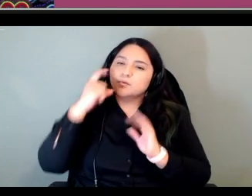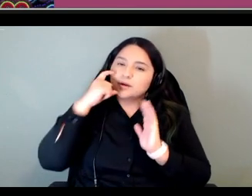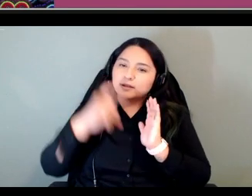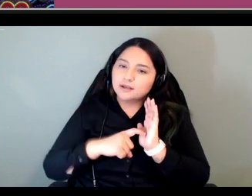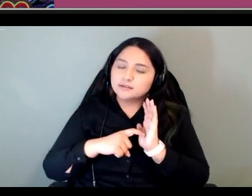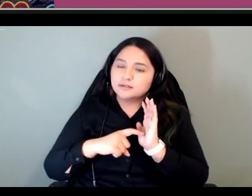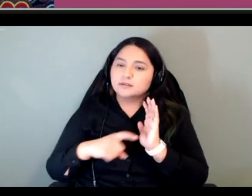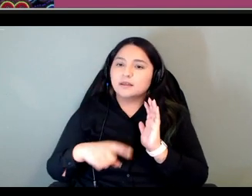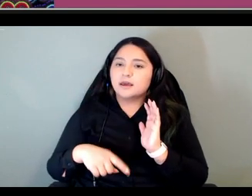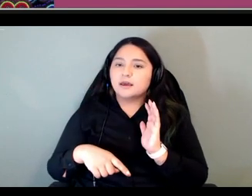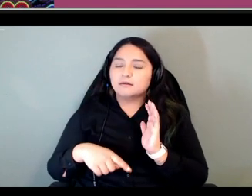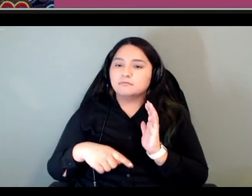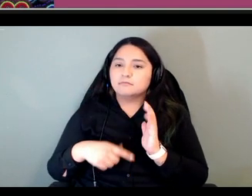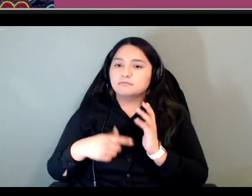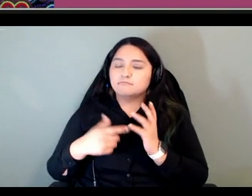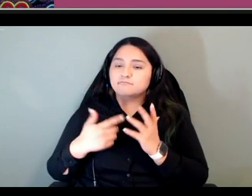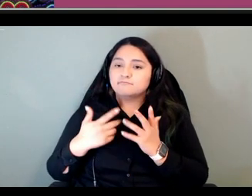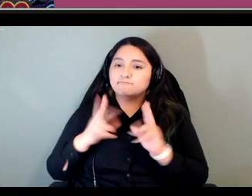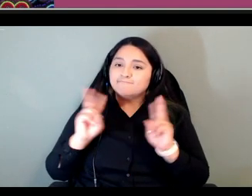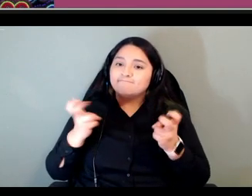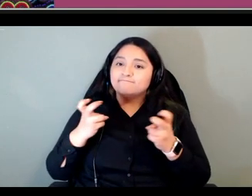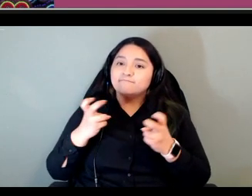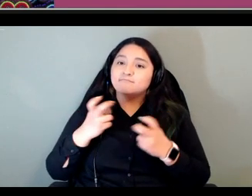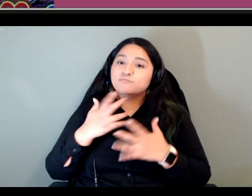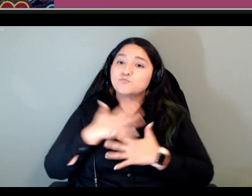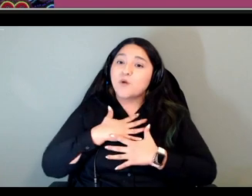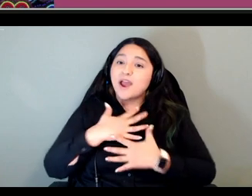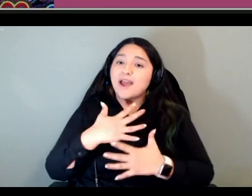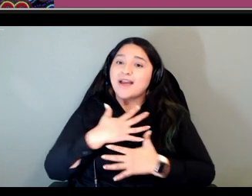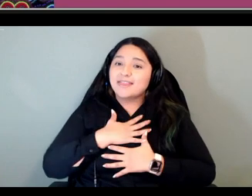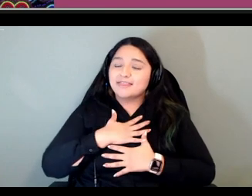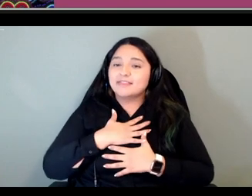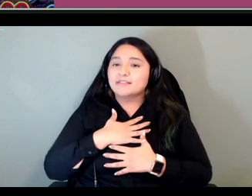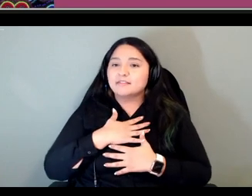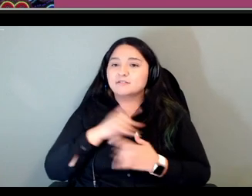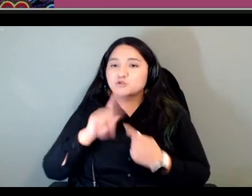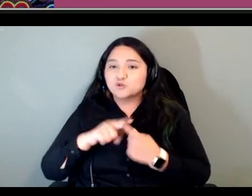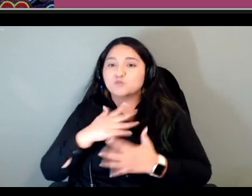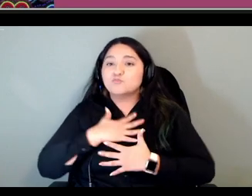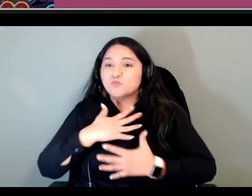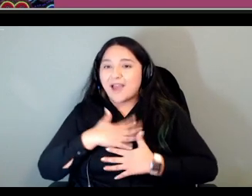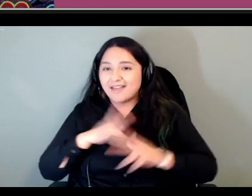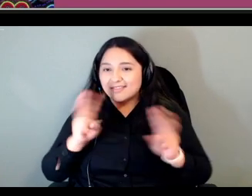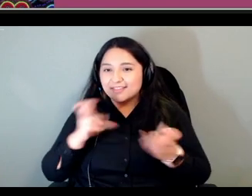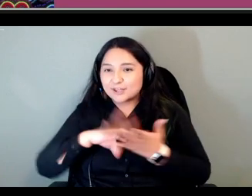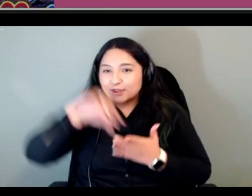um learning and breath speech communities are paramount and that's where where the language